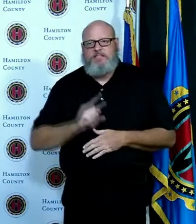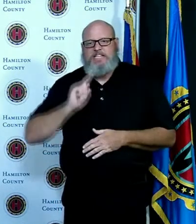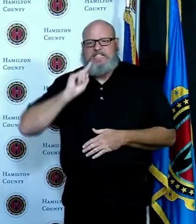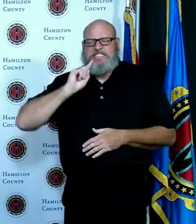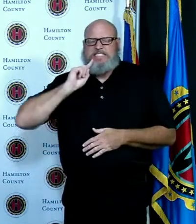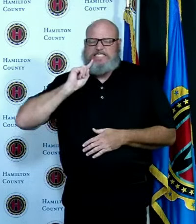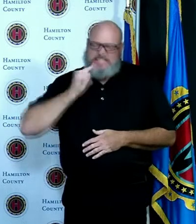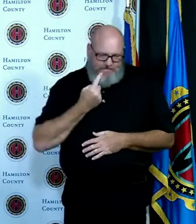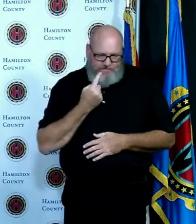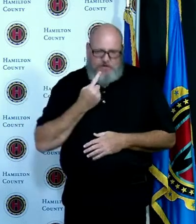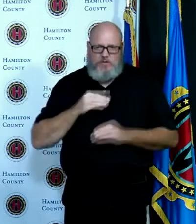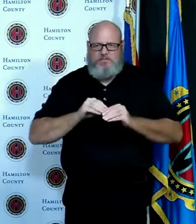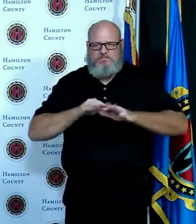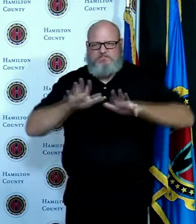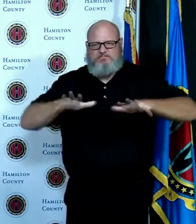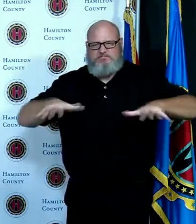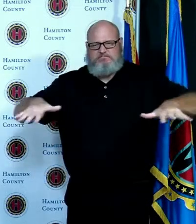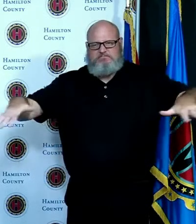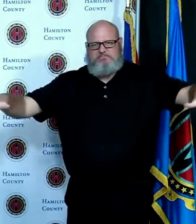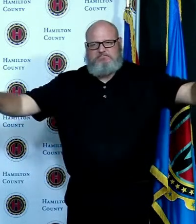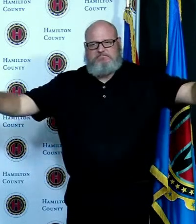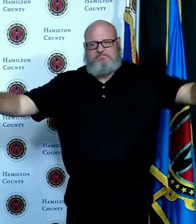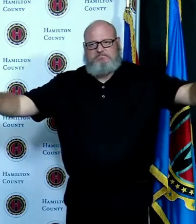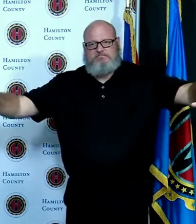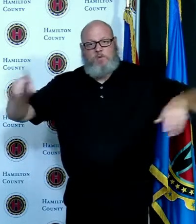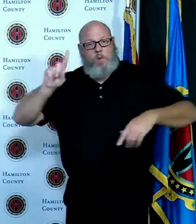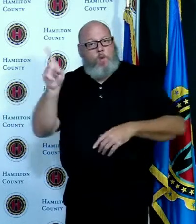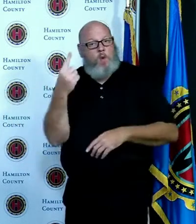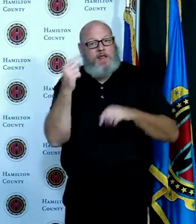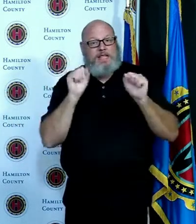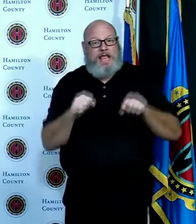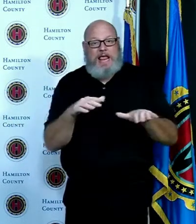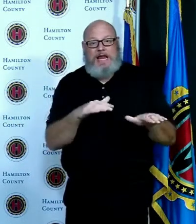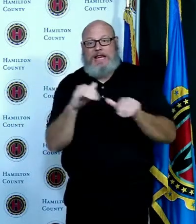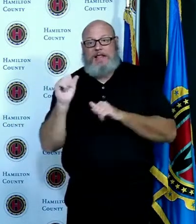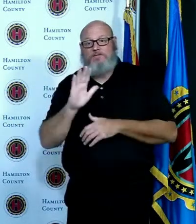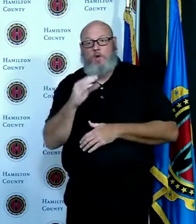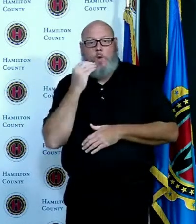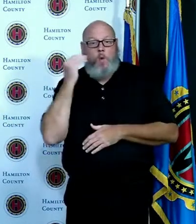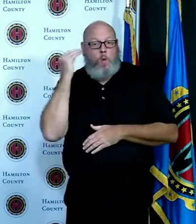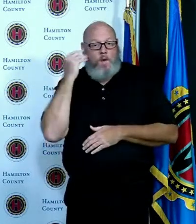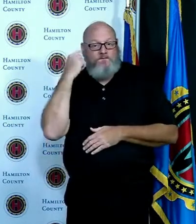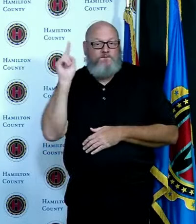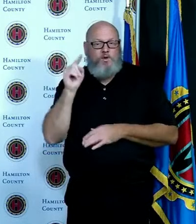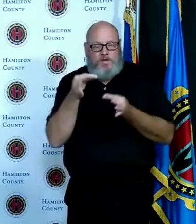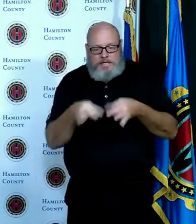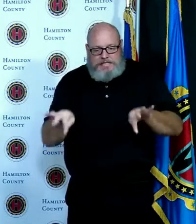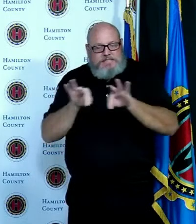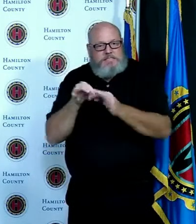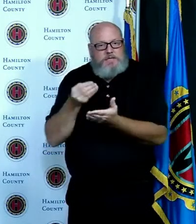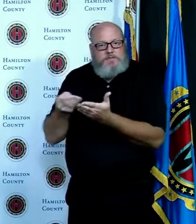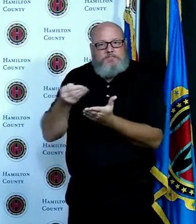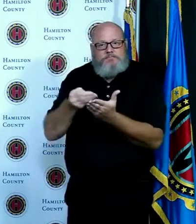supplies and services that is straight off of the coronavirus website at the state level and that's